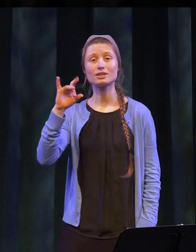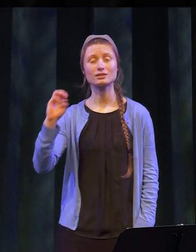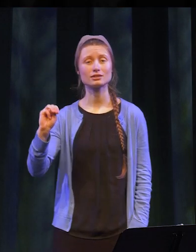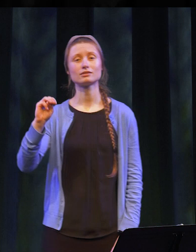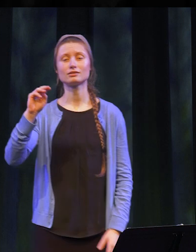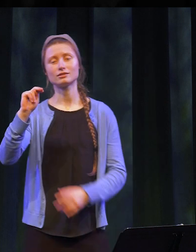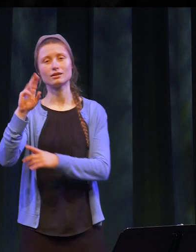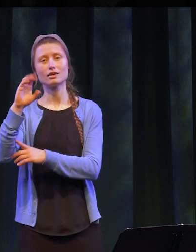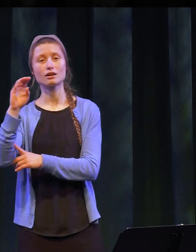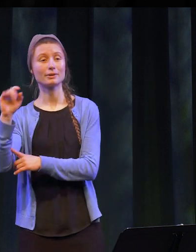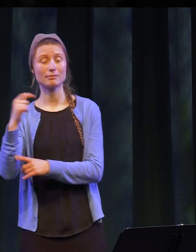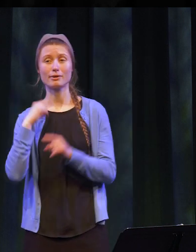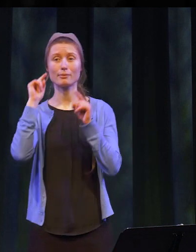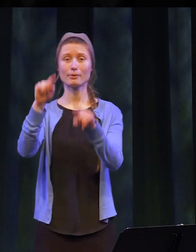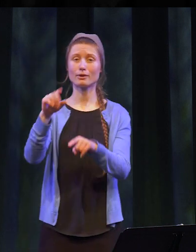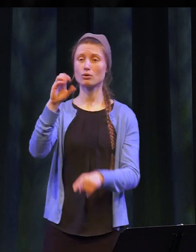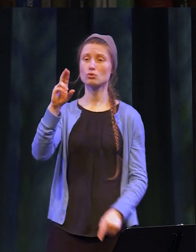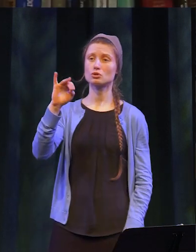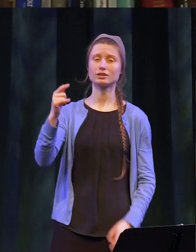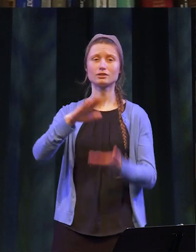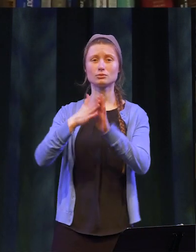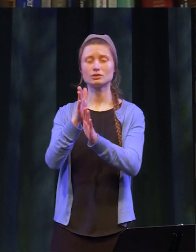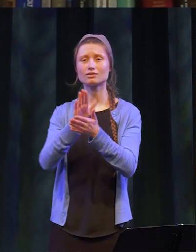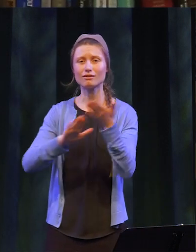who i met at my visit to Corning Community College who was creating a toy for children